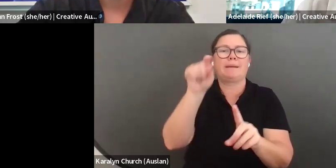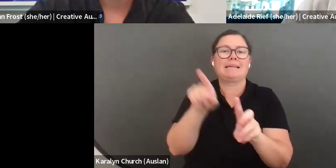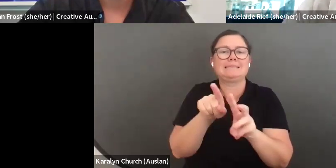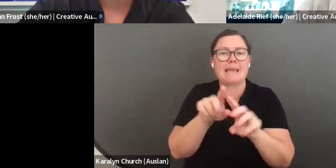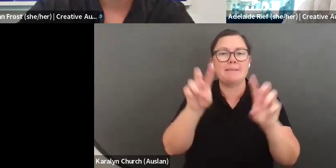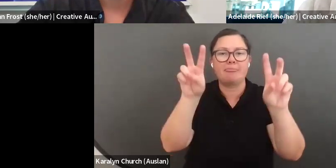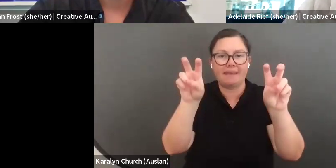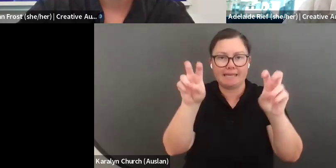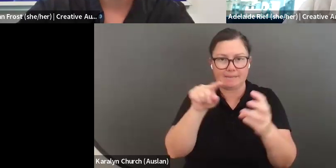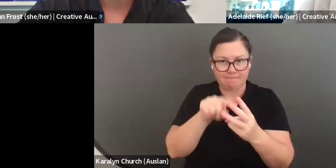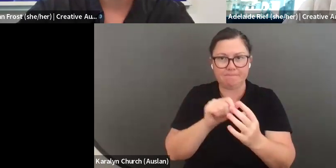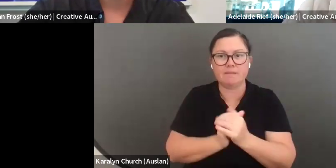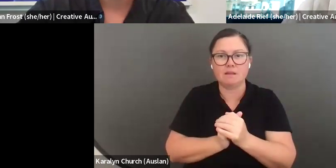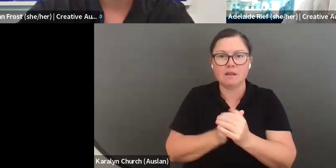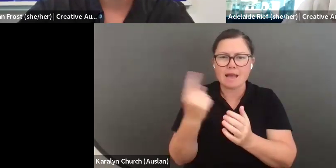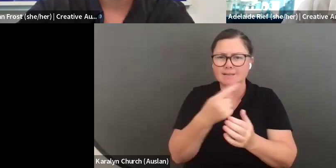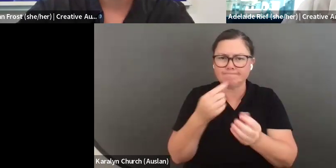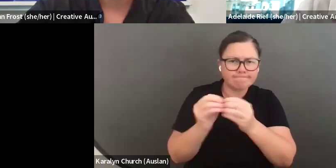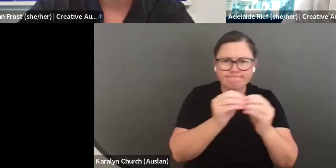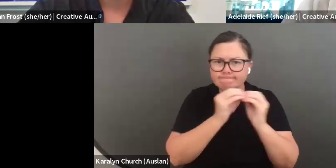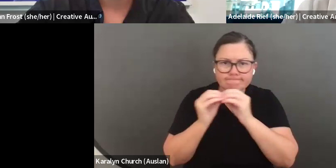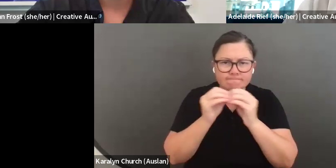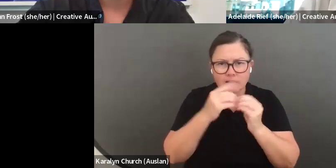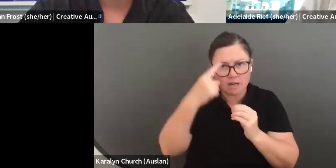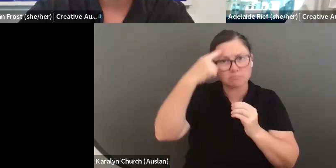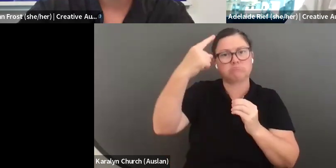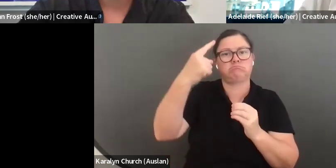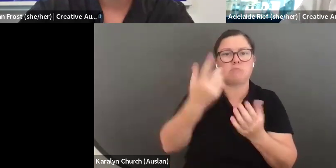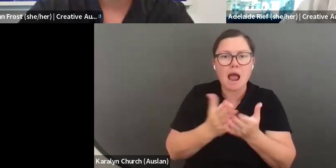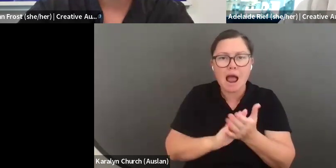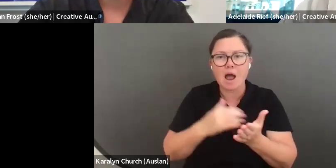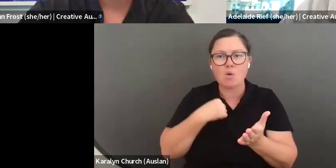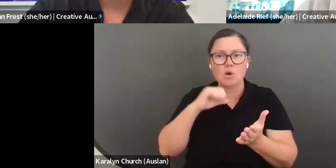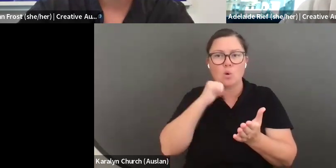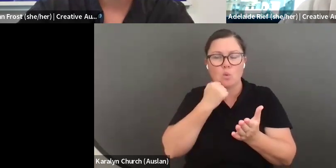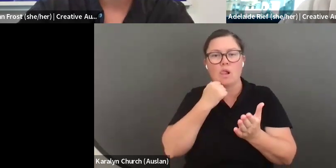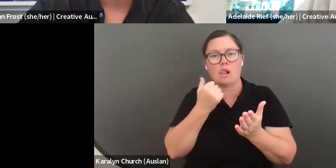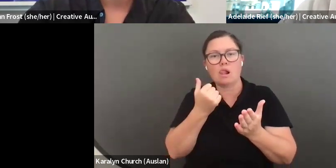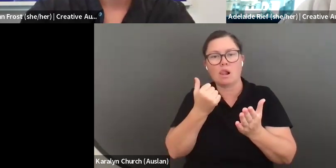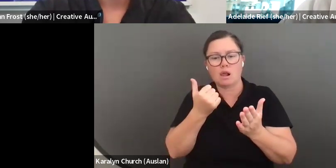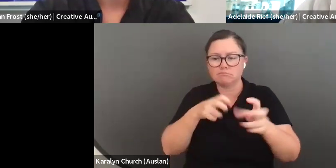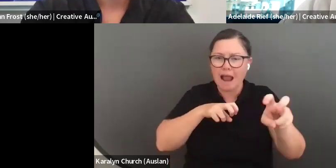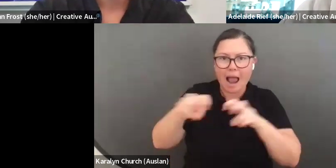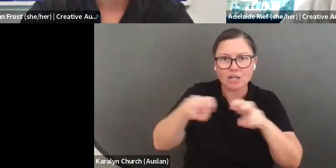theme, exploring that in more detail.